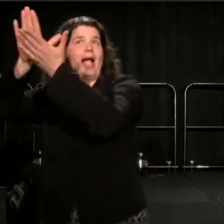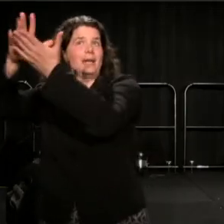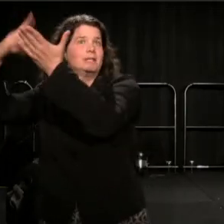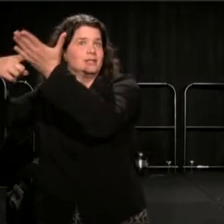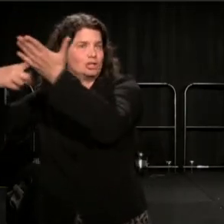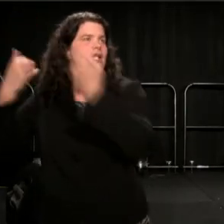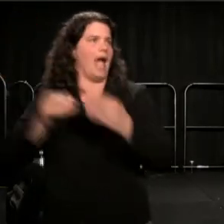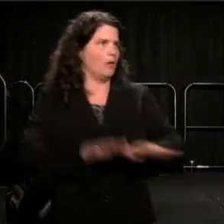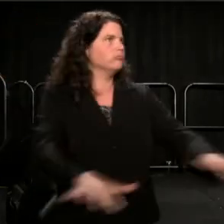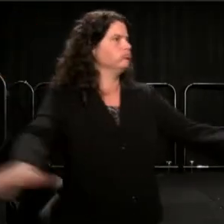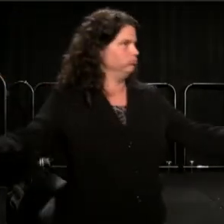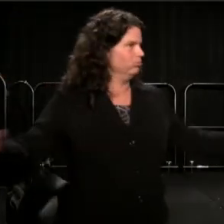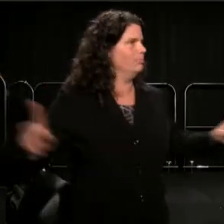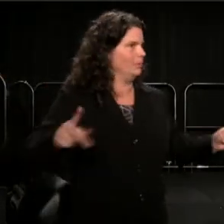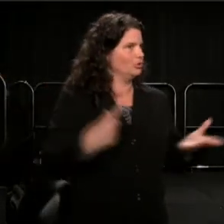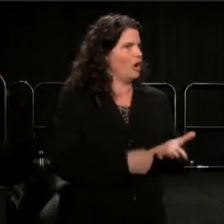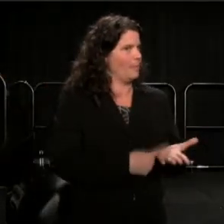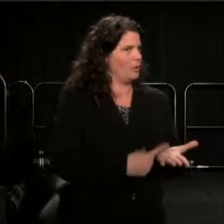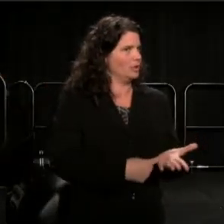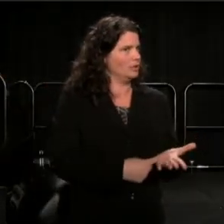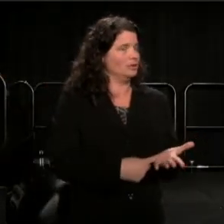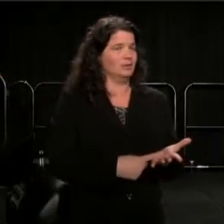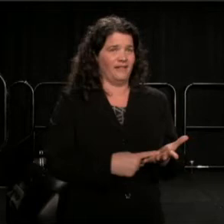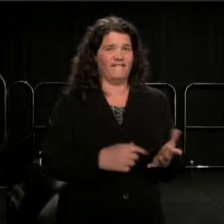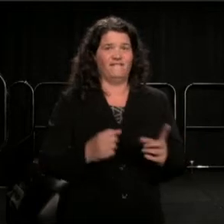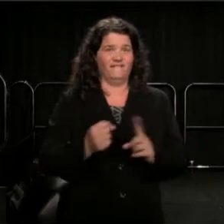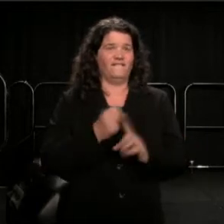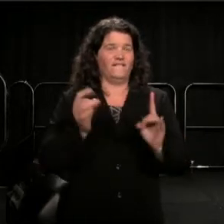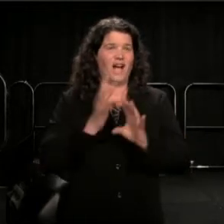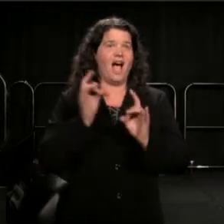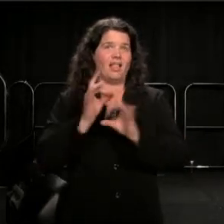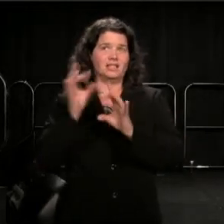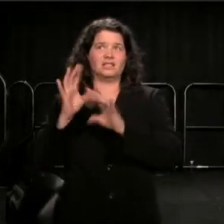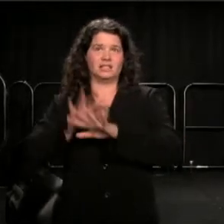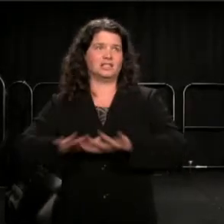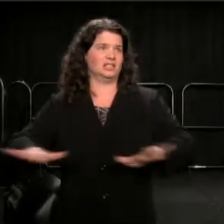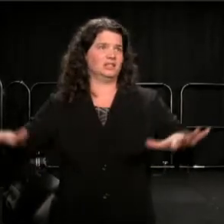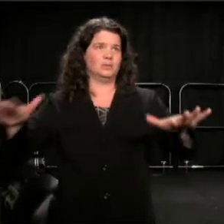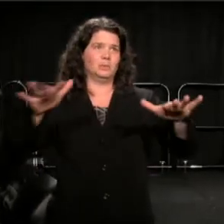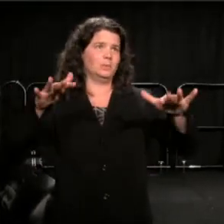Rashes of violence reached the peak that is sweeping us now. Orlando.